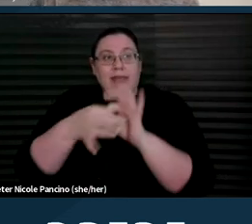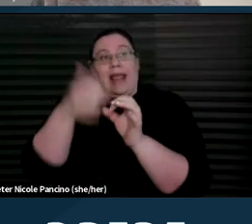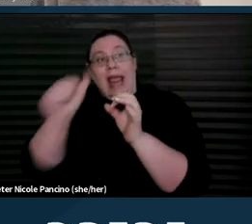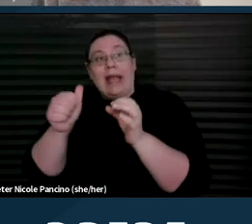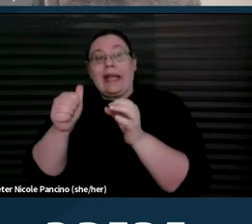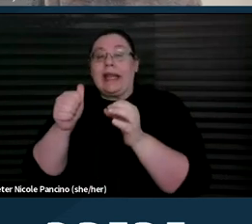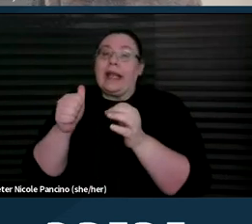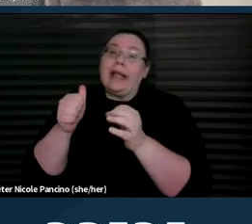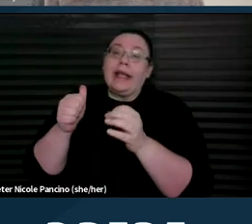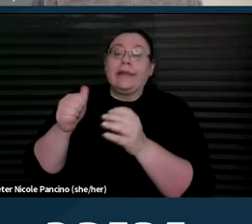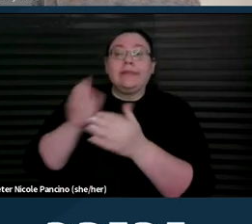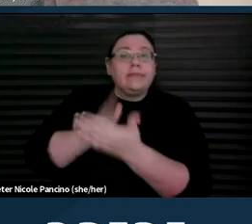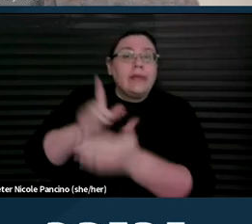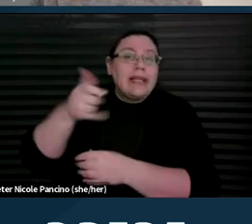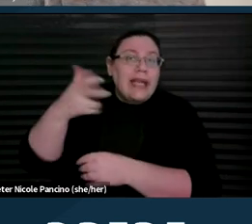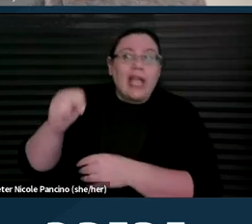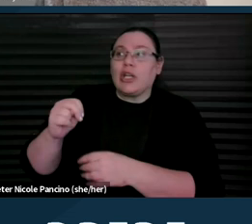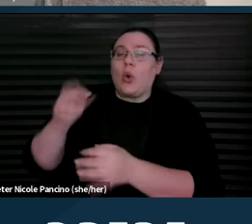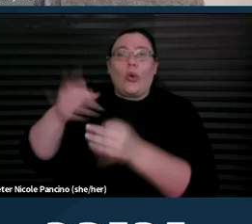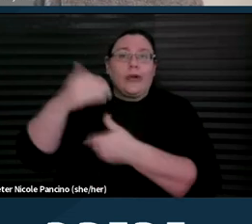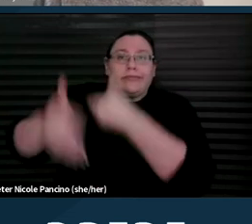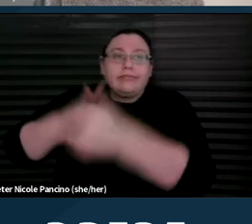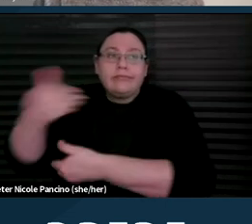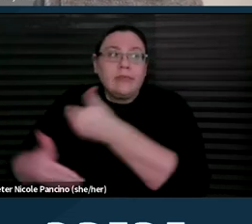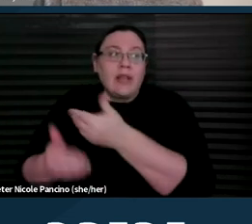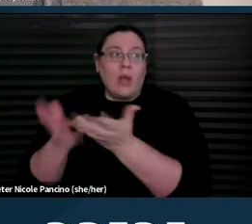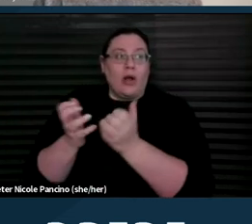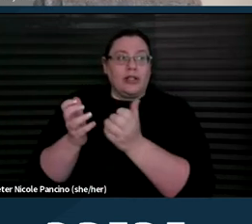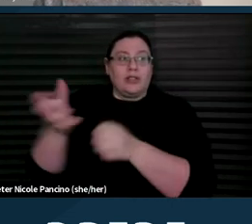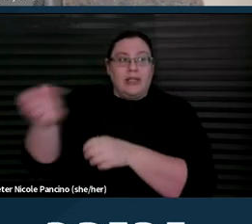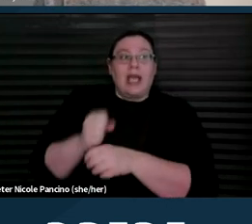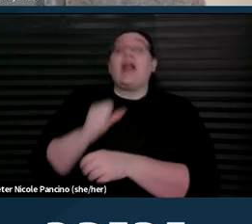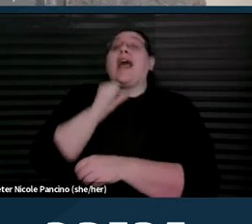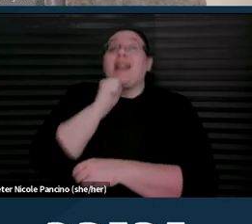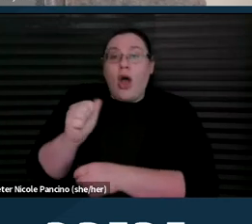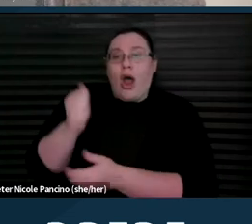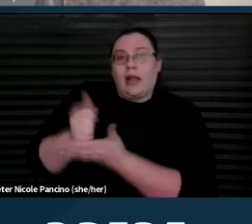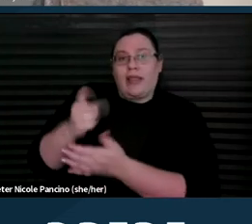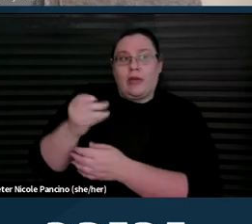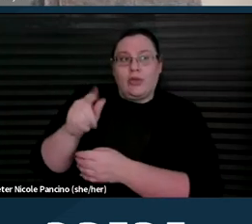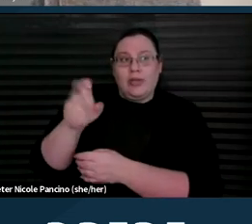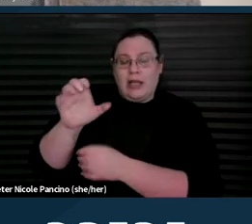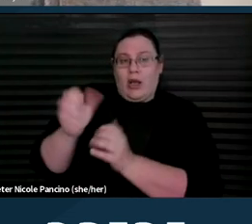or litigation which seeks to procure a non-therapeutic abortion or to compel any individual